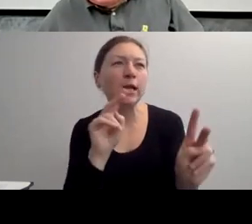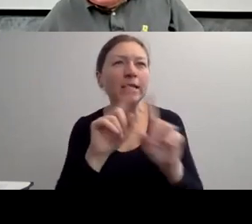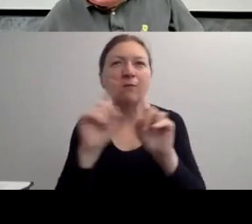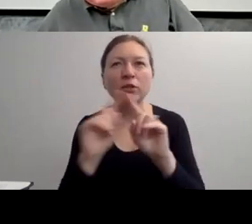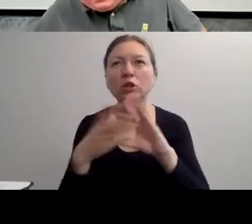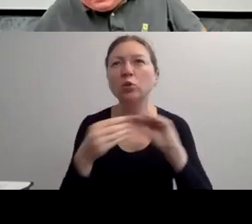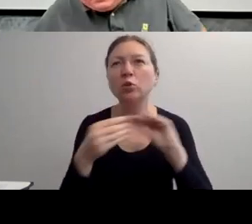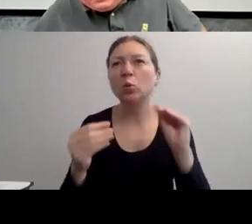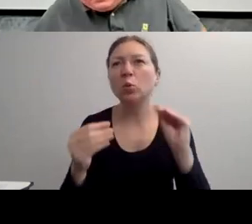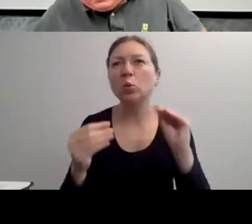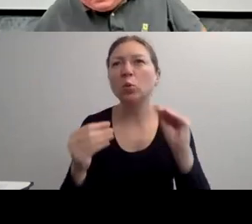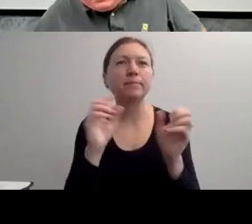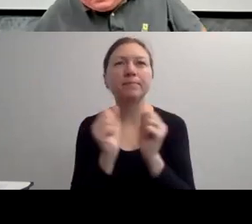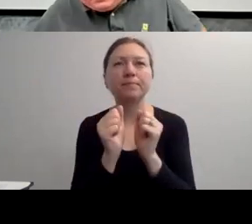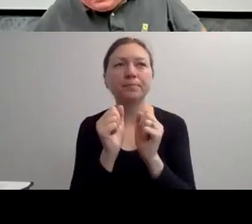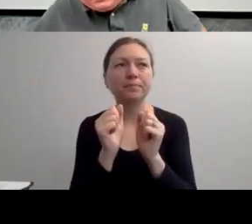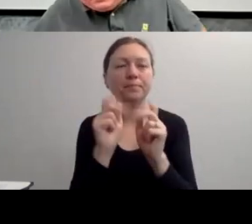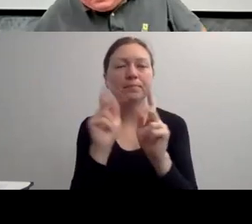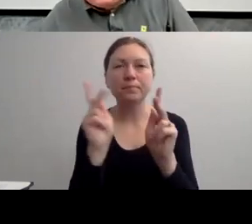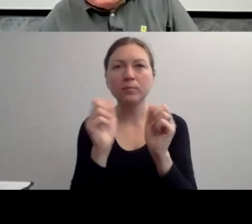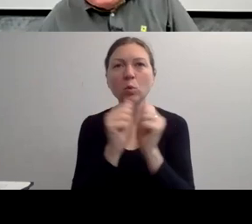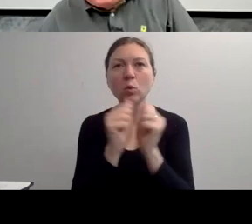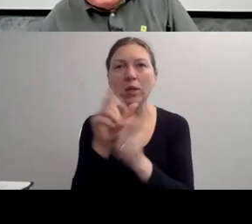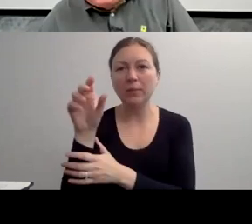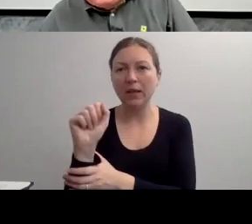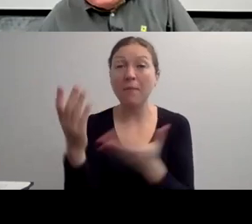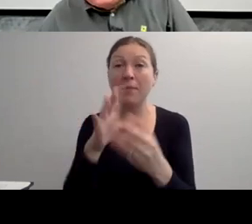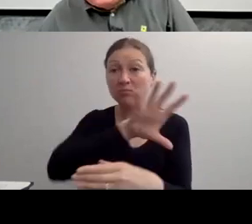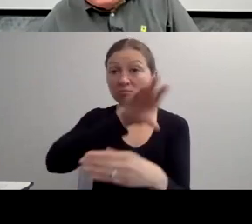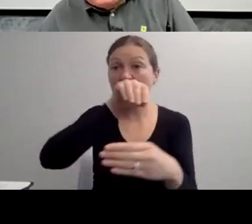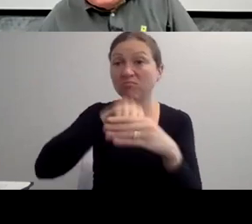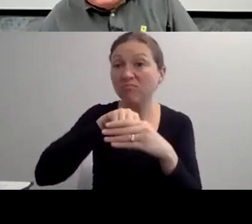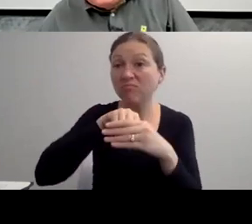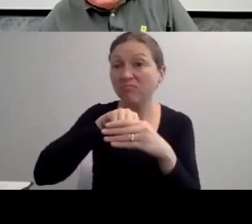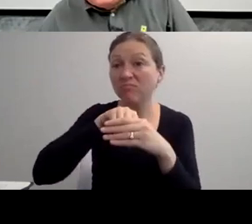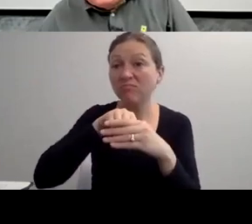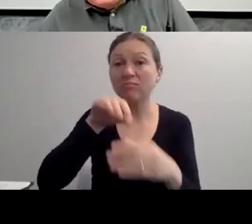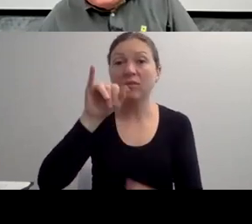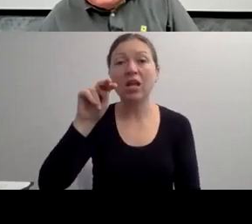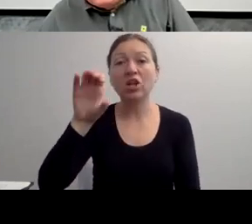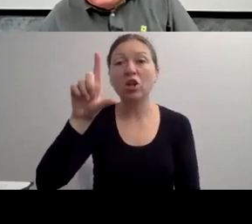AND PEOPLE IN THE DISABILITY COMMUNITY PREFER THE SOCIAL OR THE INDEPENDENT LIVING MODEL